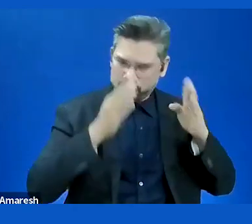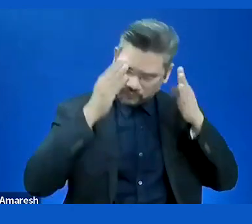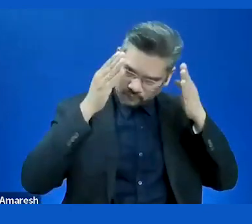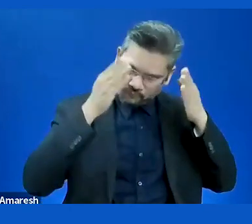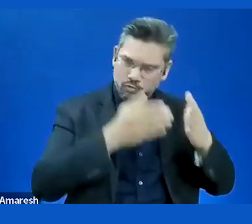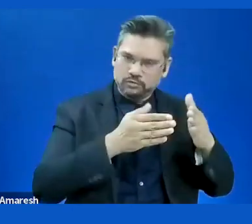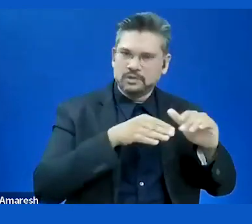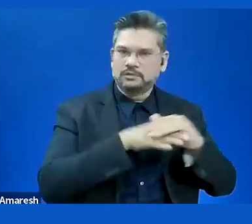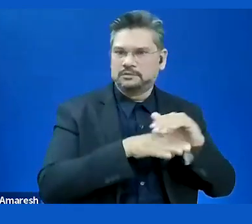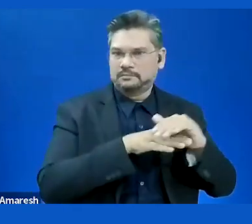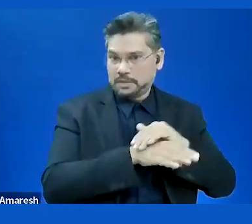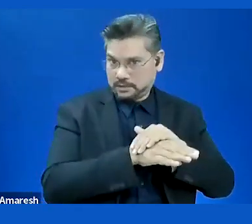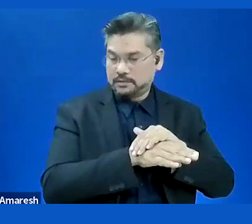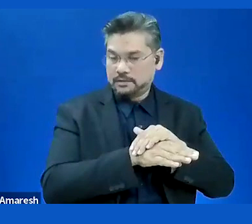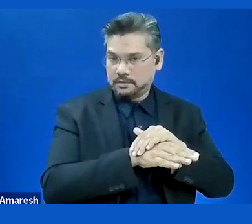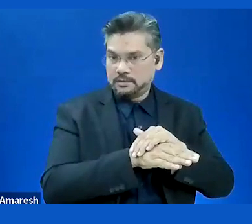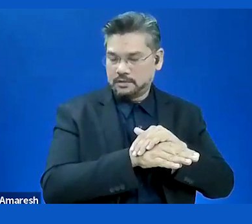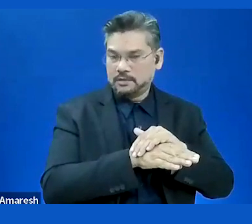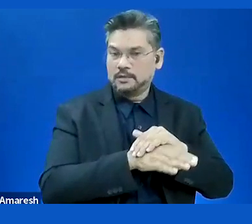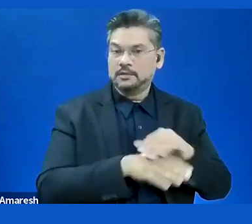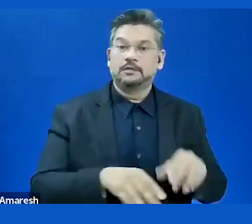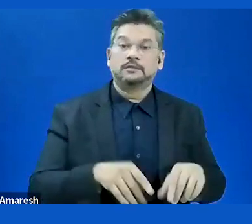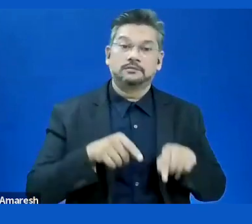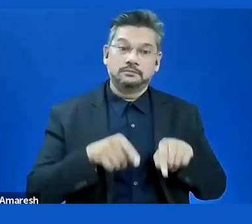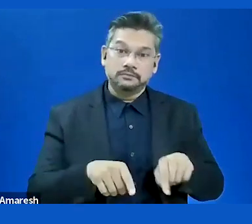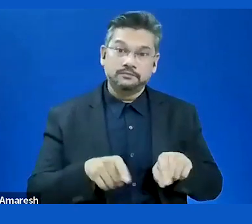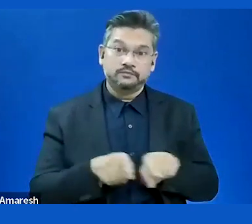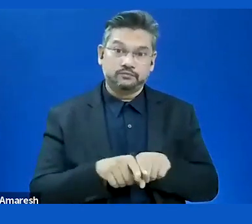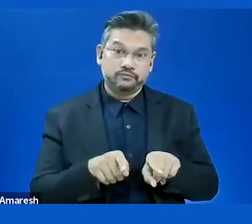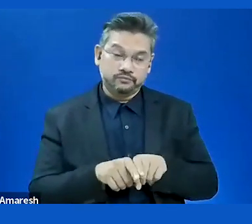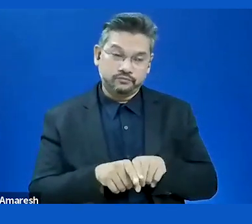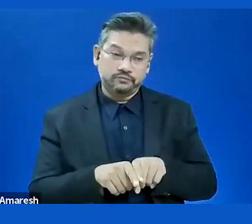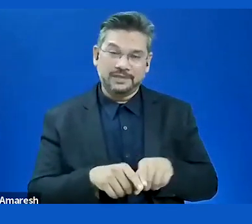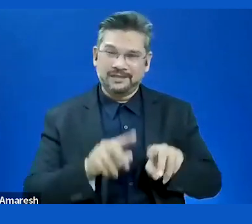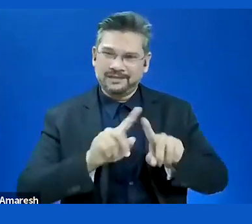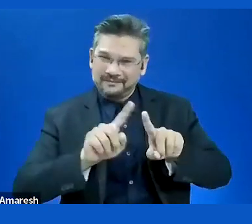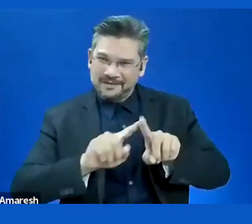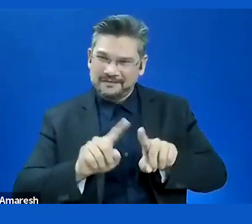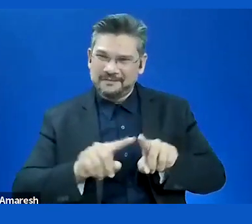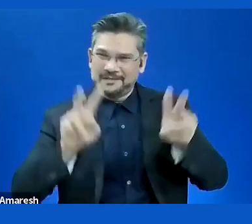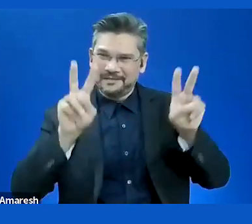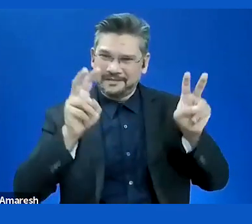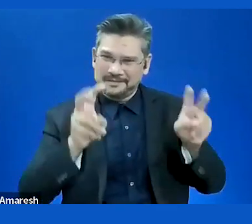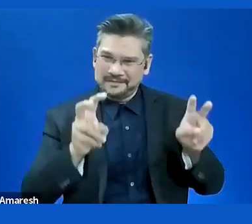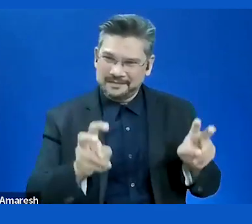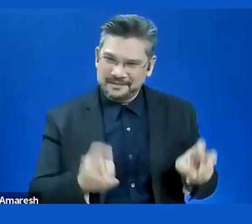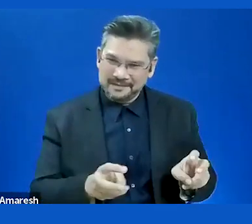the internal discussion around the themes, I decide for all inclusive design, et cetera.